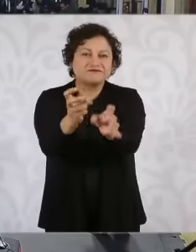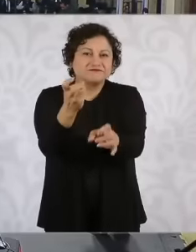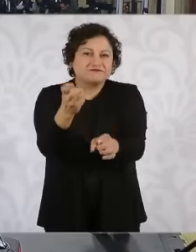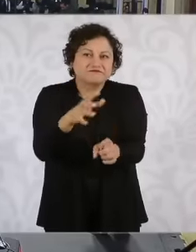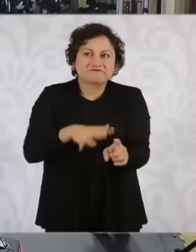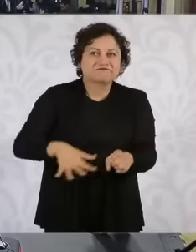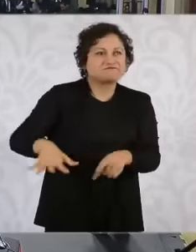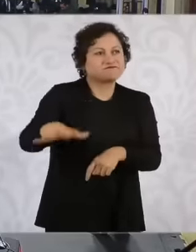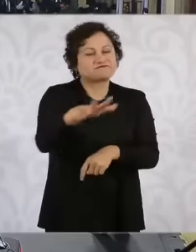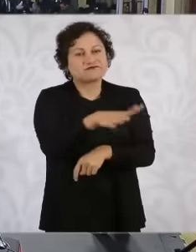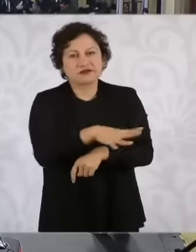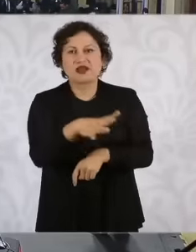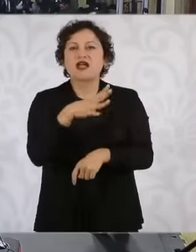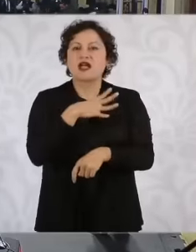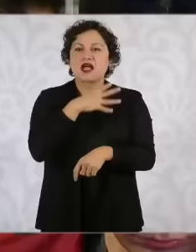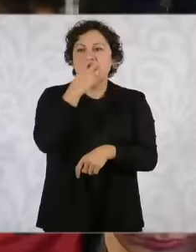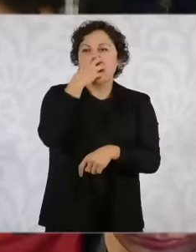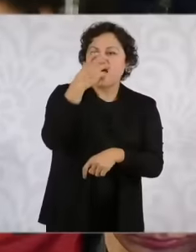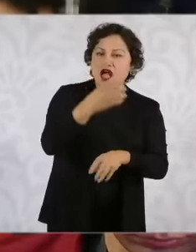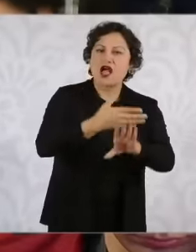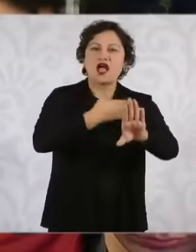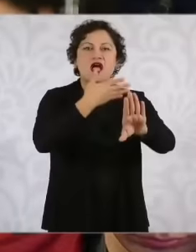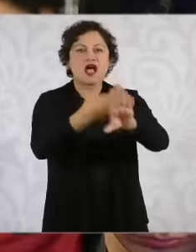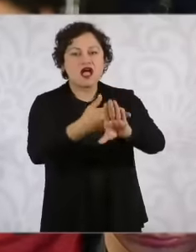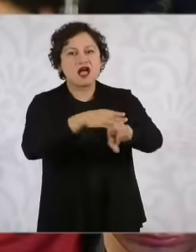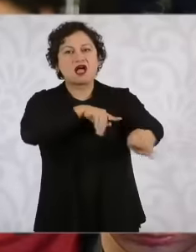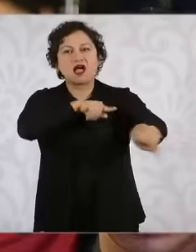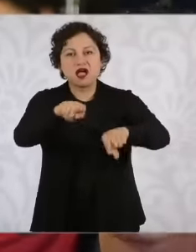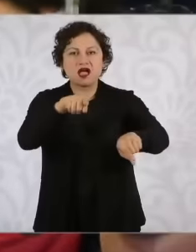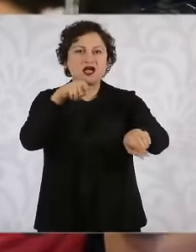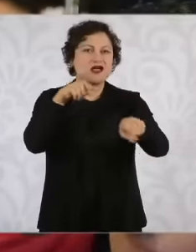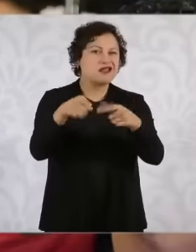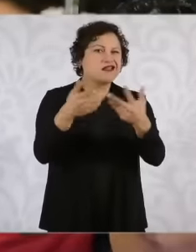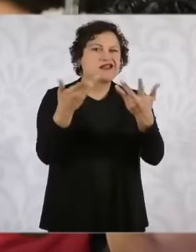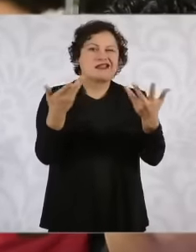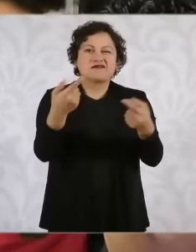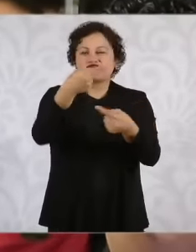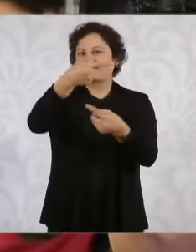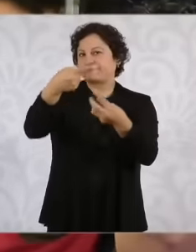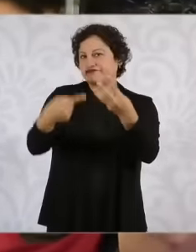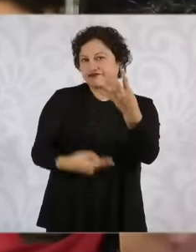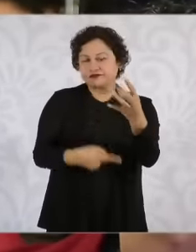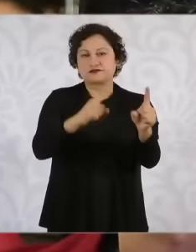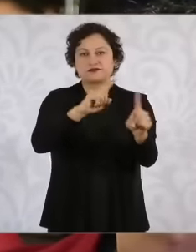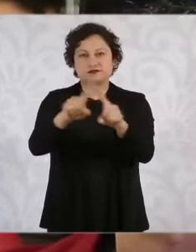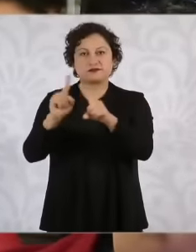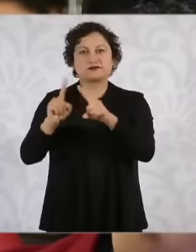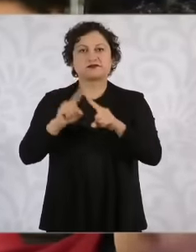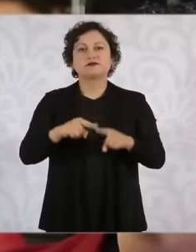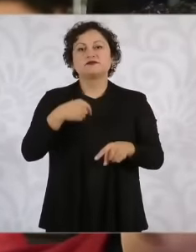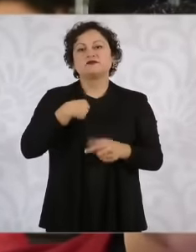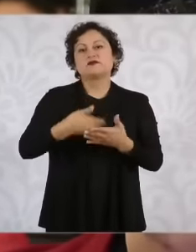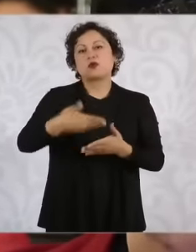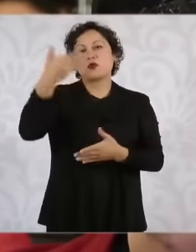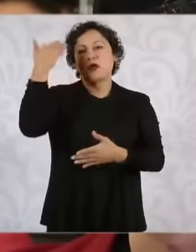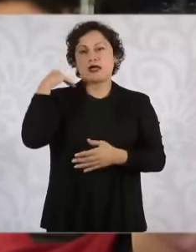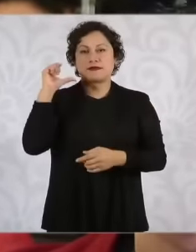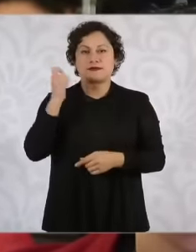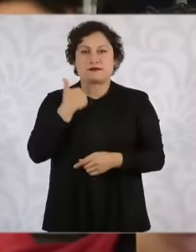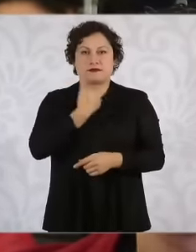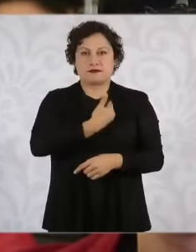there are shouts, there are offenses, etc. I commented to the former president if there was a need for